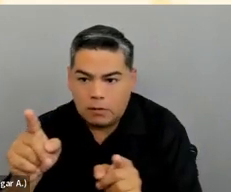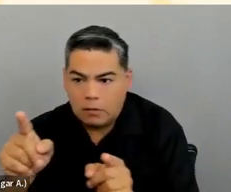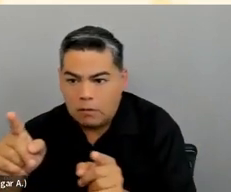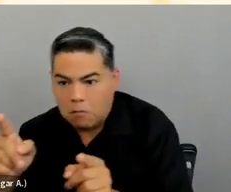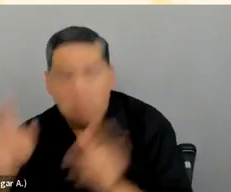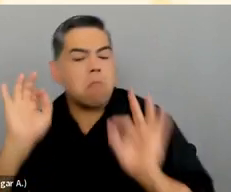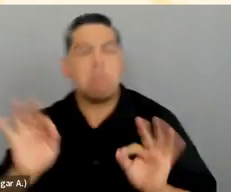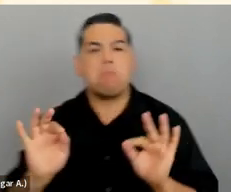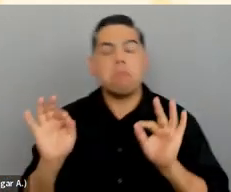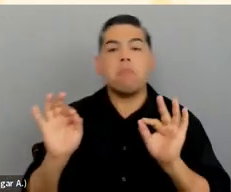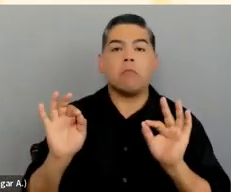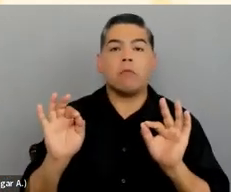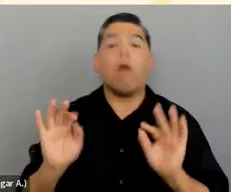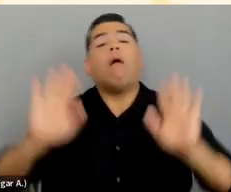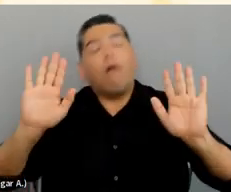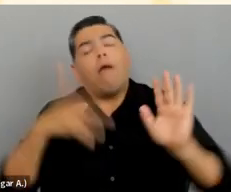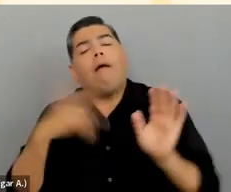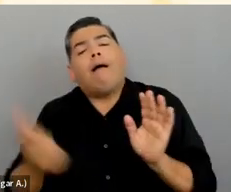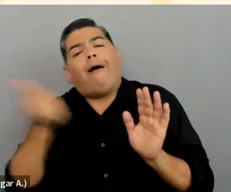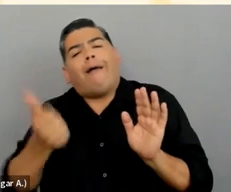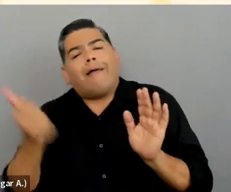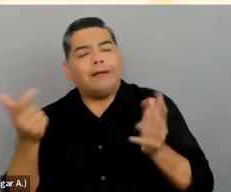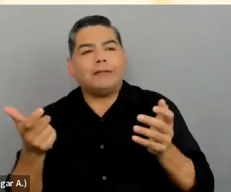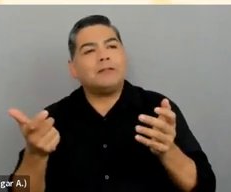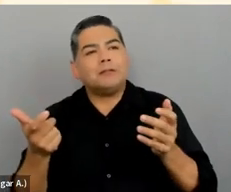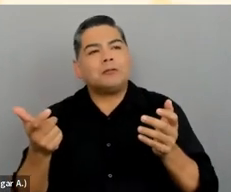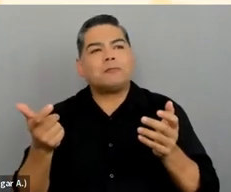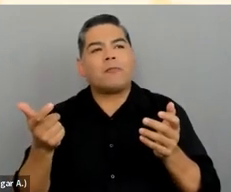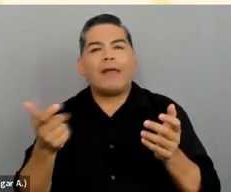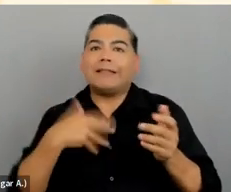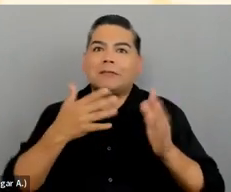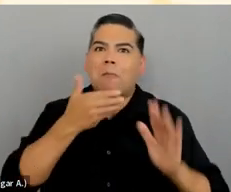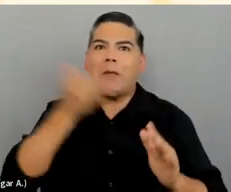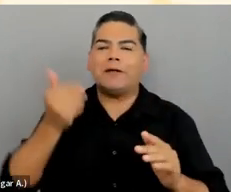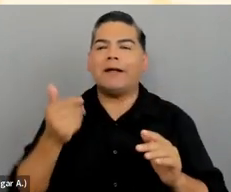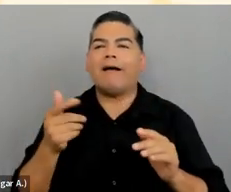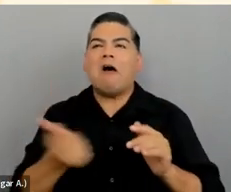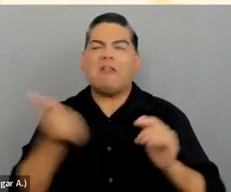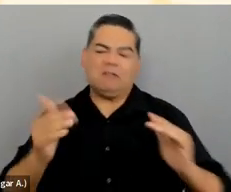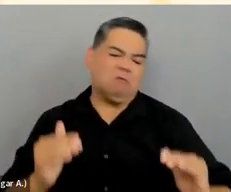Even better, taking things to an even higher level,